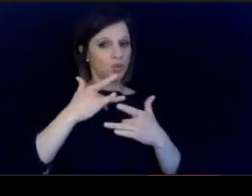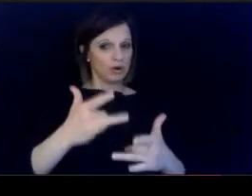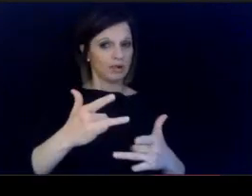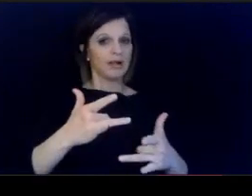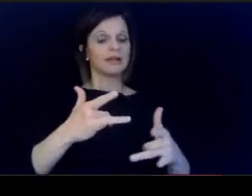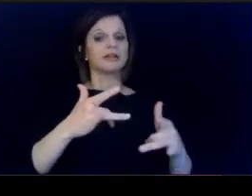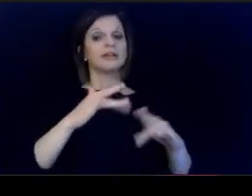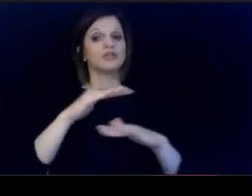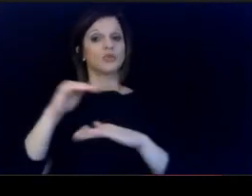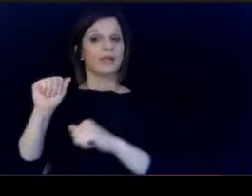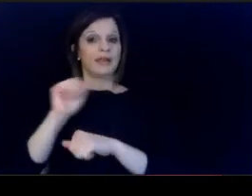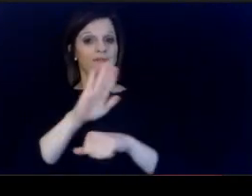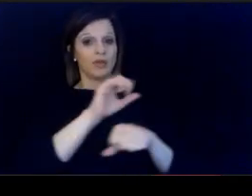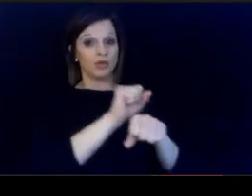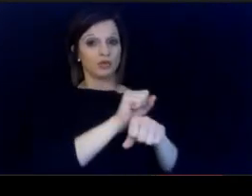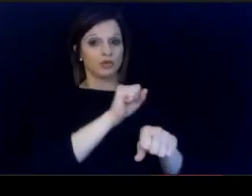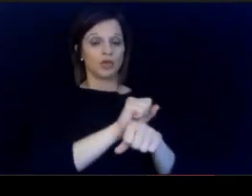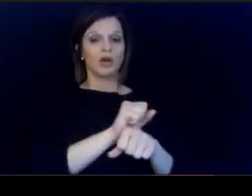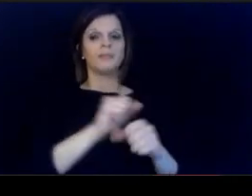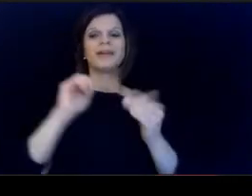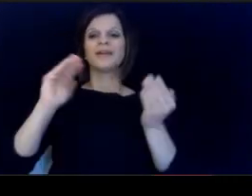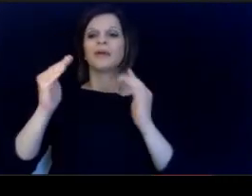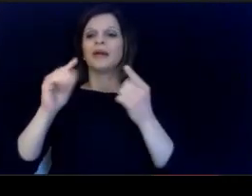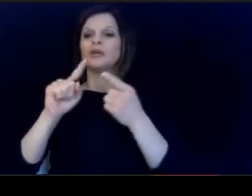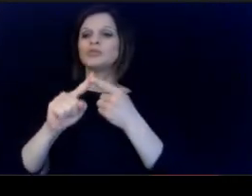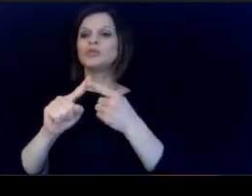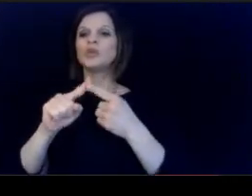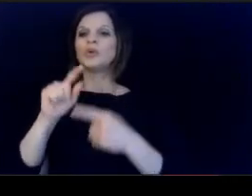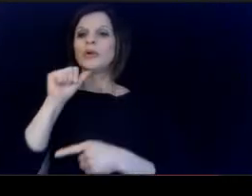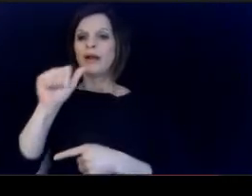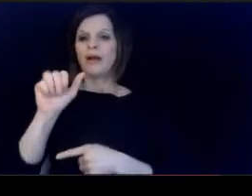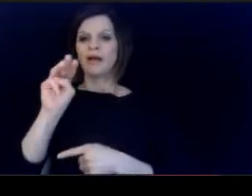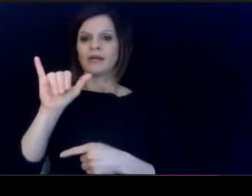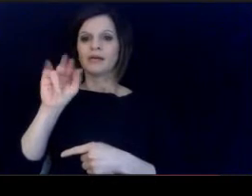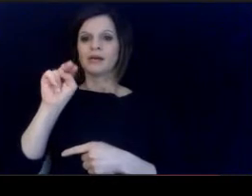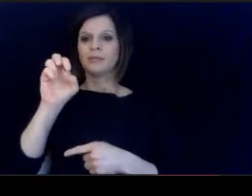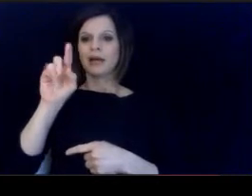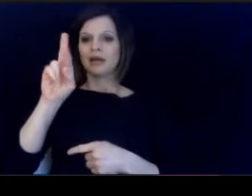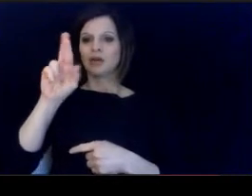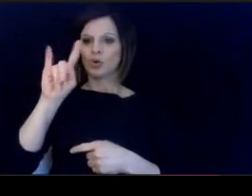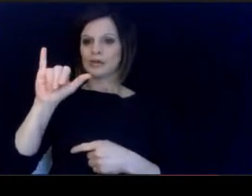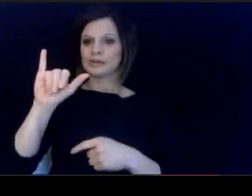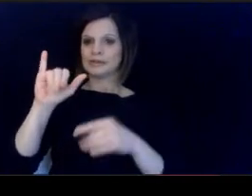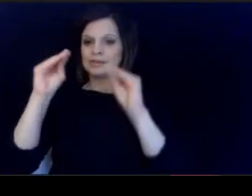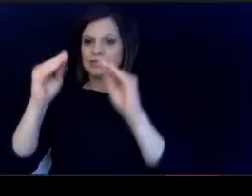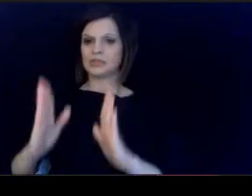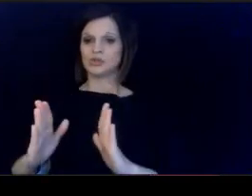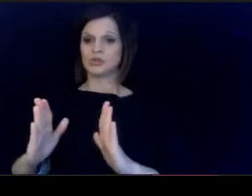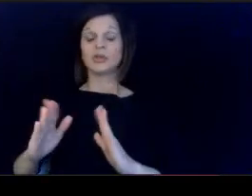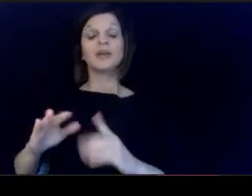than non minority teachers this. is especially true for minority.